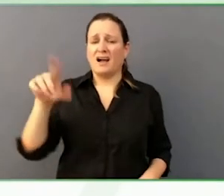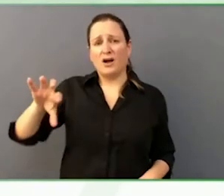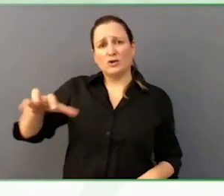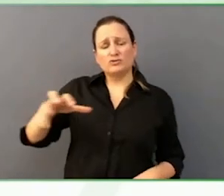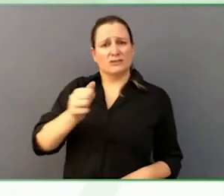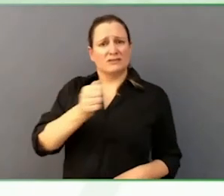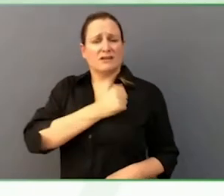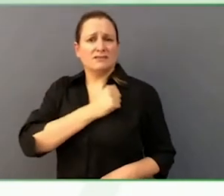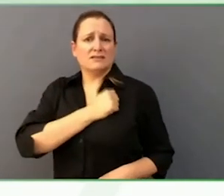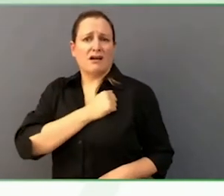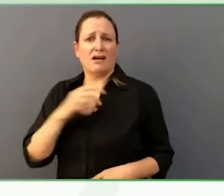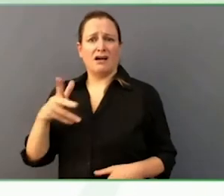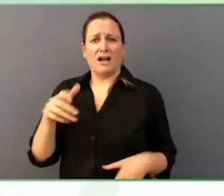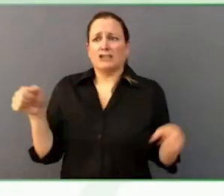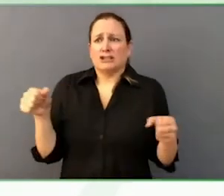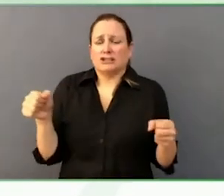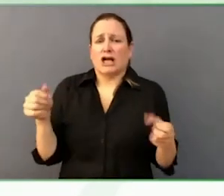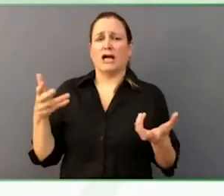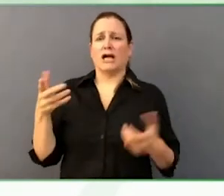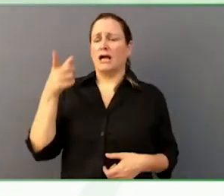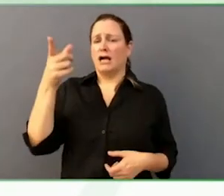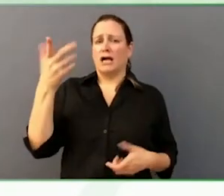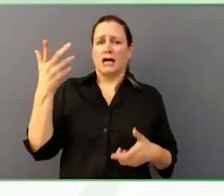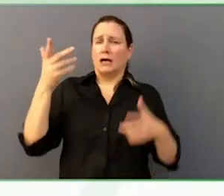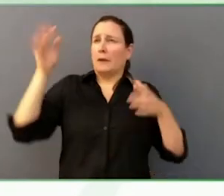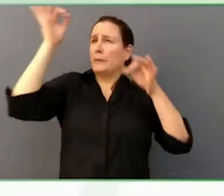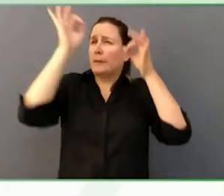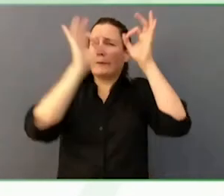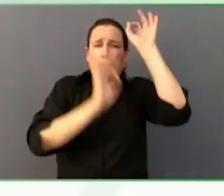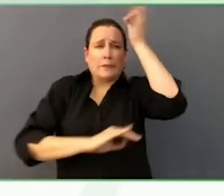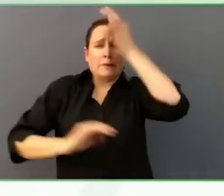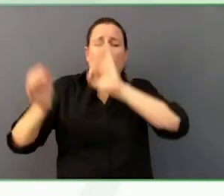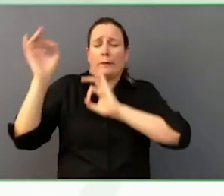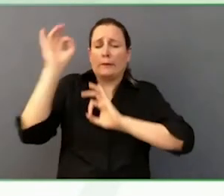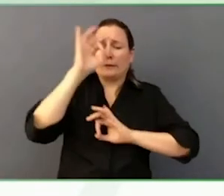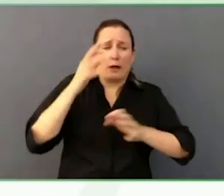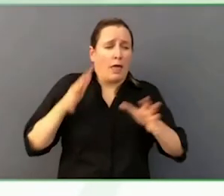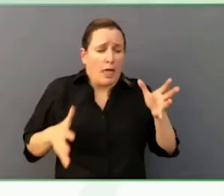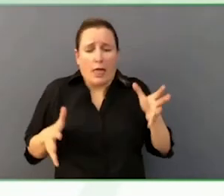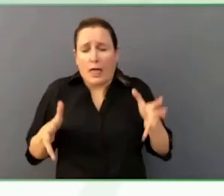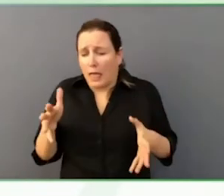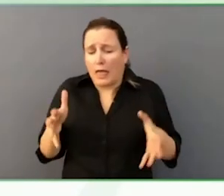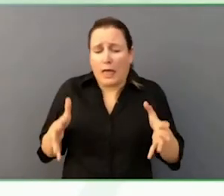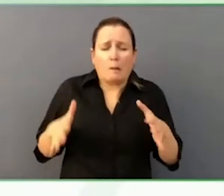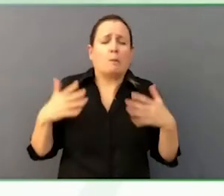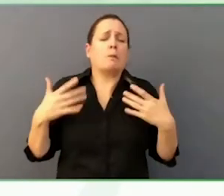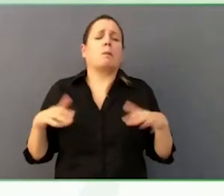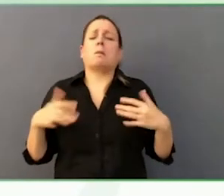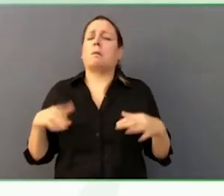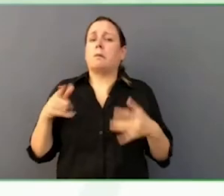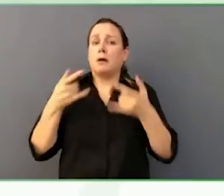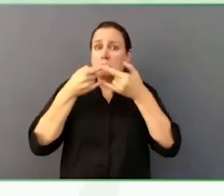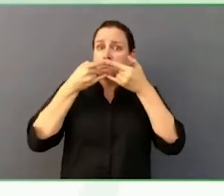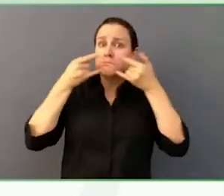masking rules. A lot of preparation went into that. A lot of discussion with staff.